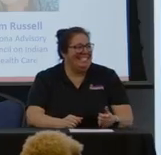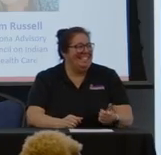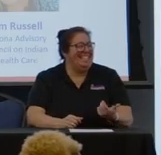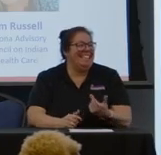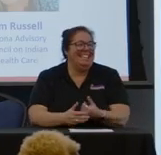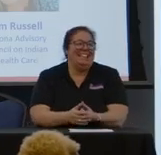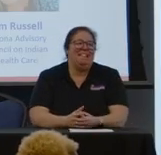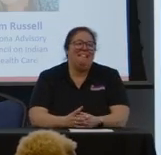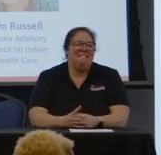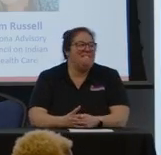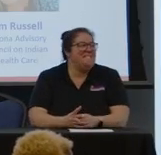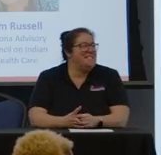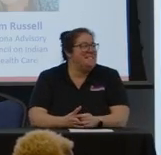Microphone?